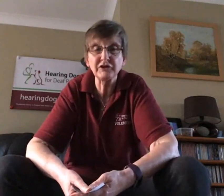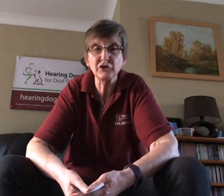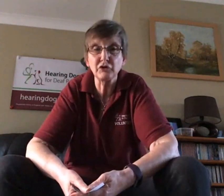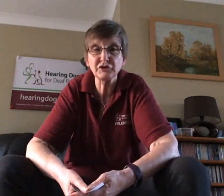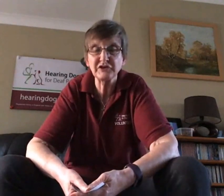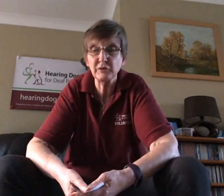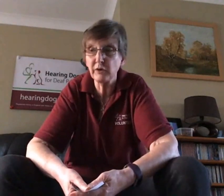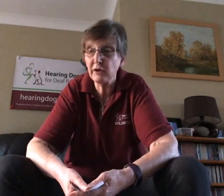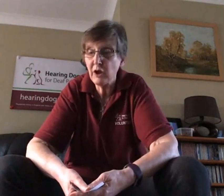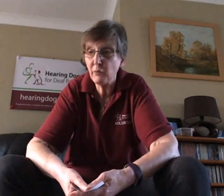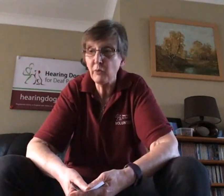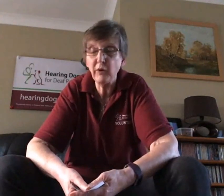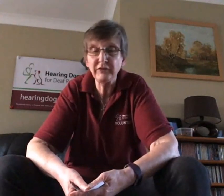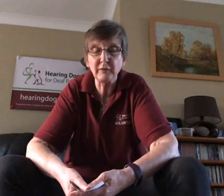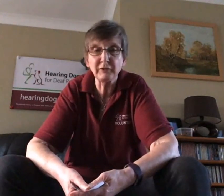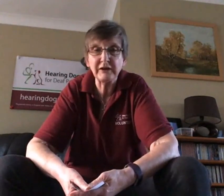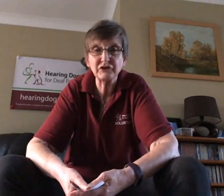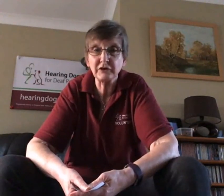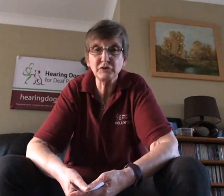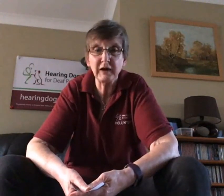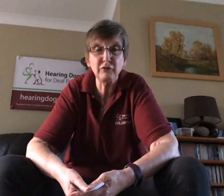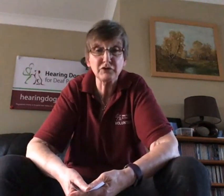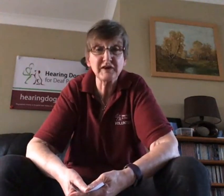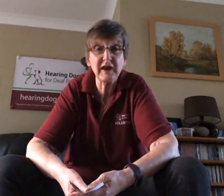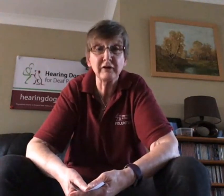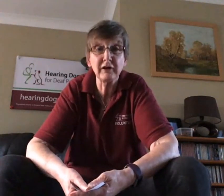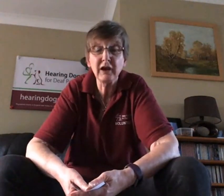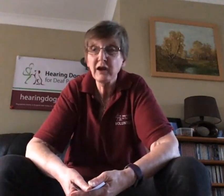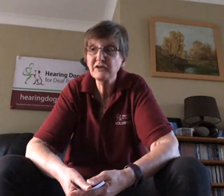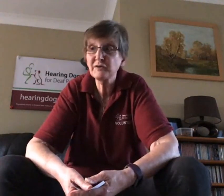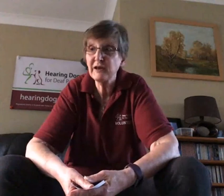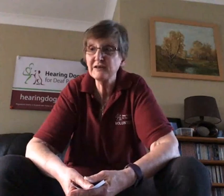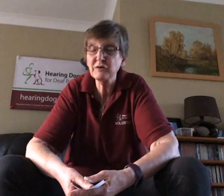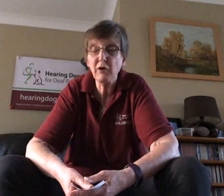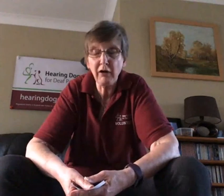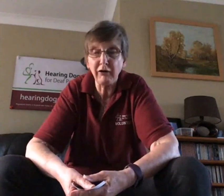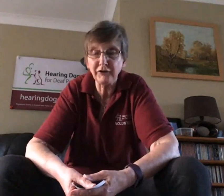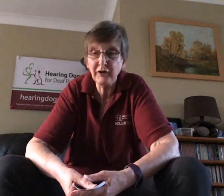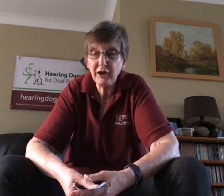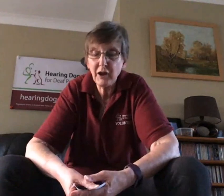these dogs, obviously we're we're with them literally 24/7, so it is quite hard, but we